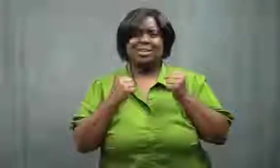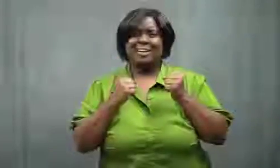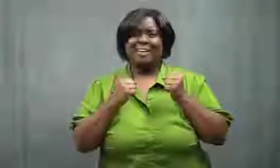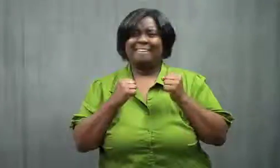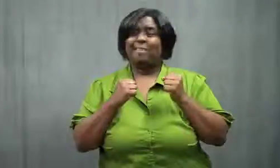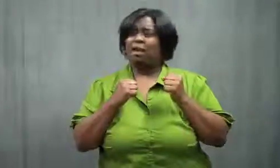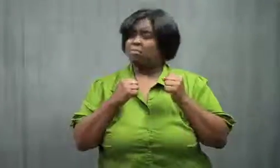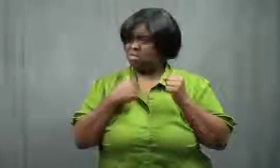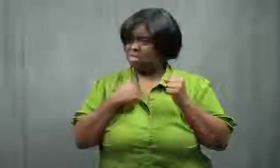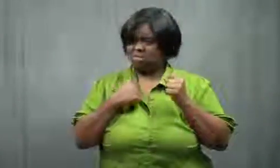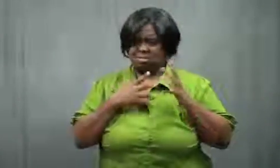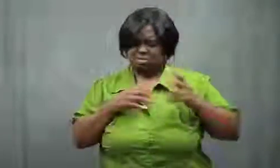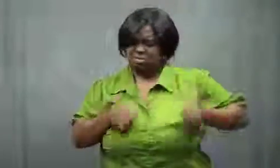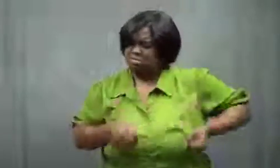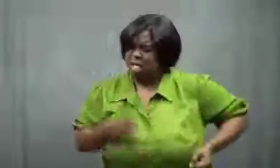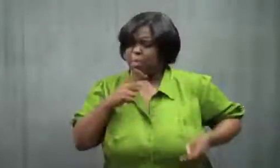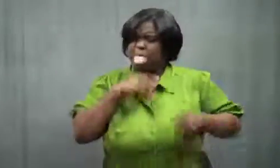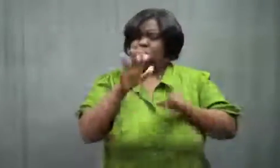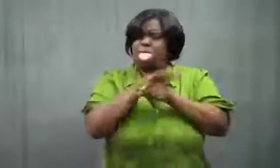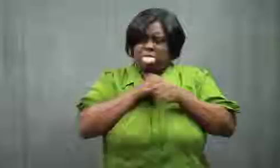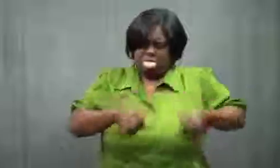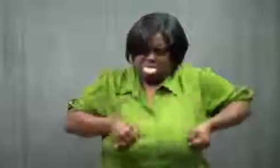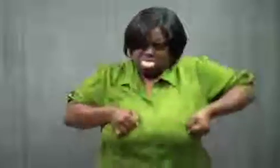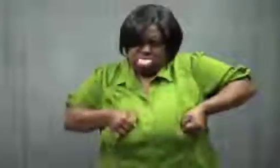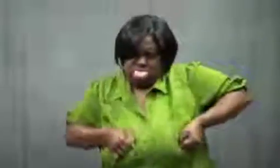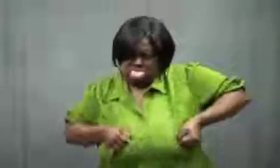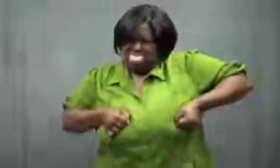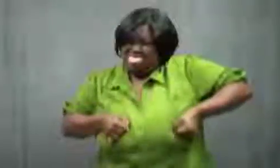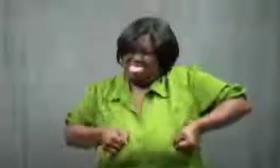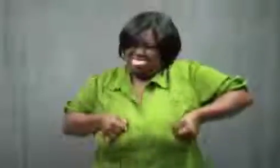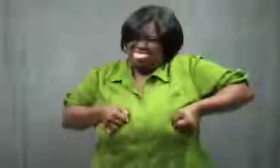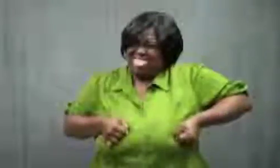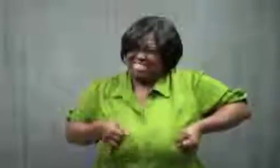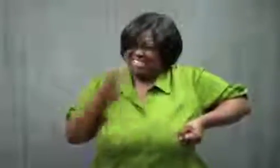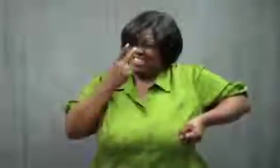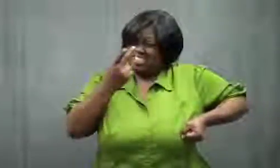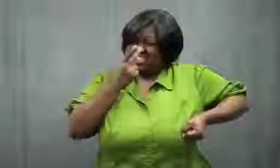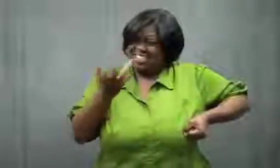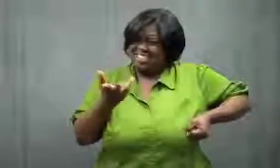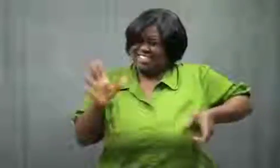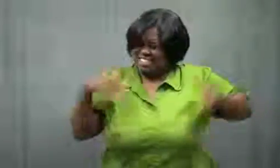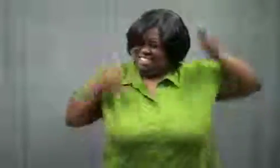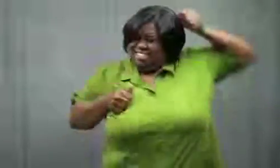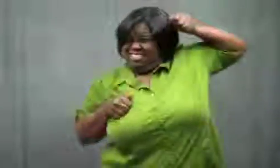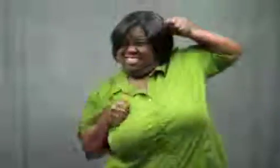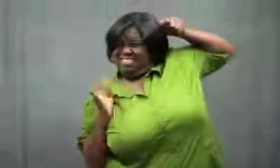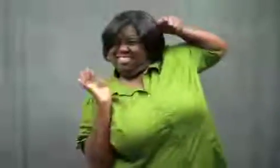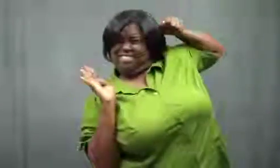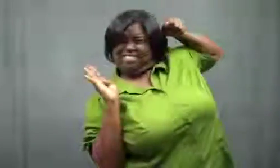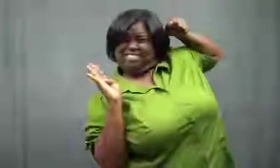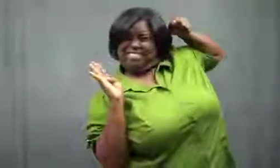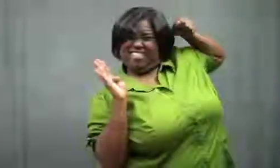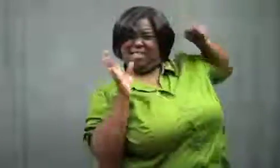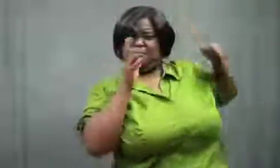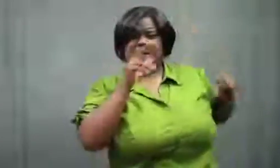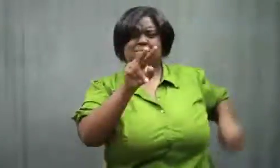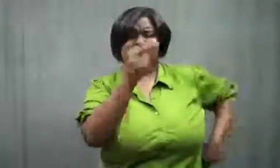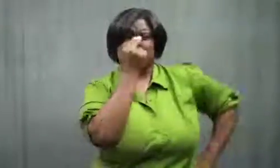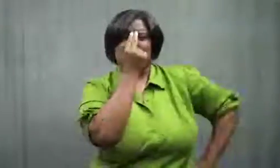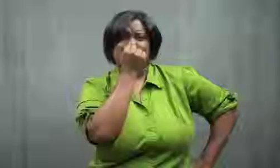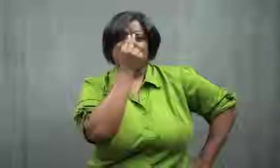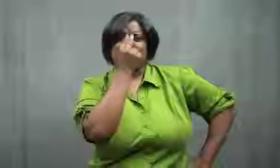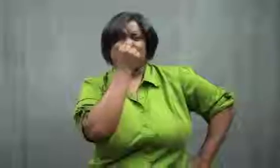I tried to make like I couldn't get them on, and I said, "See?"